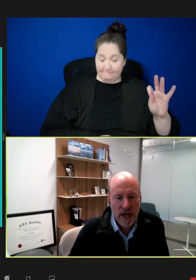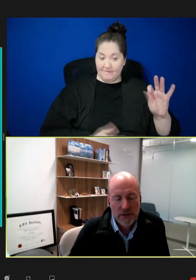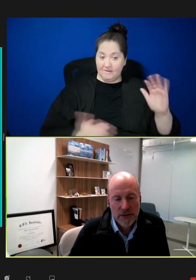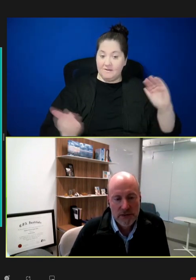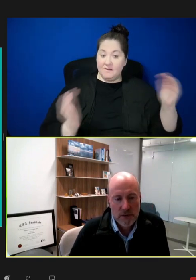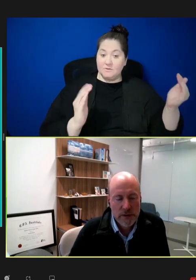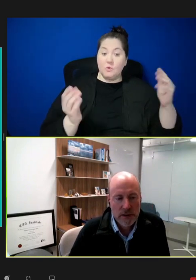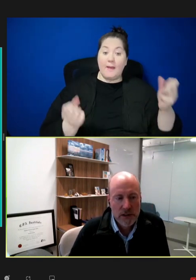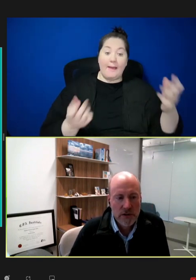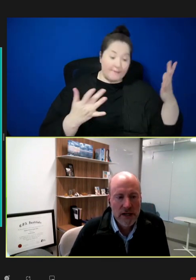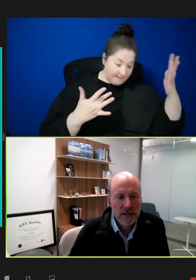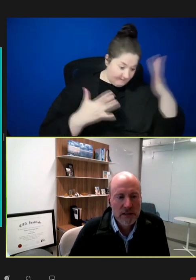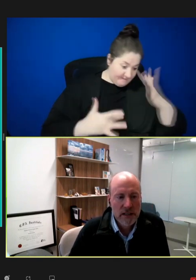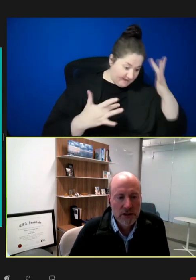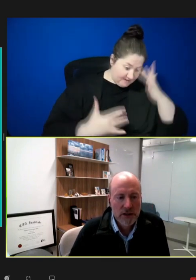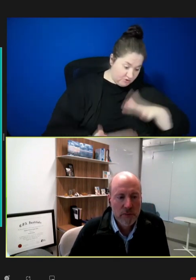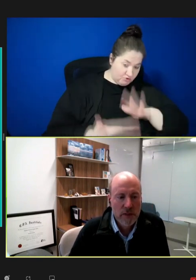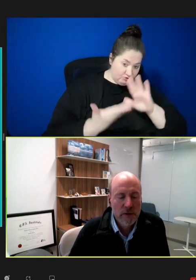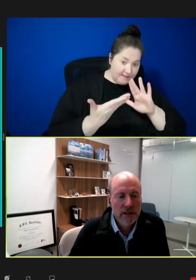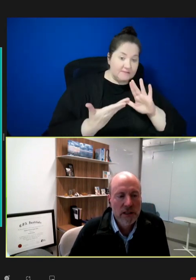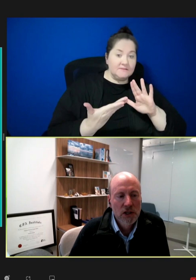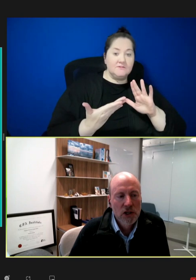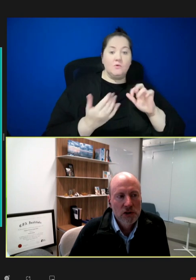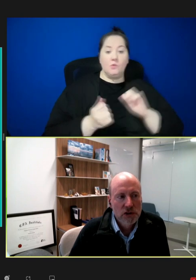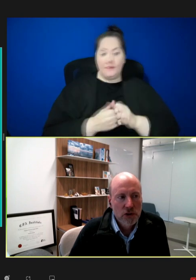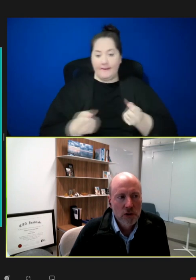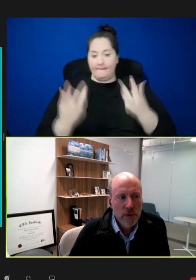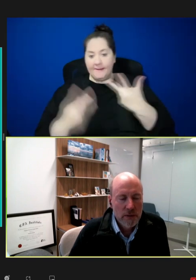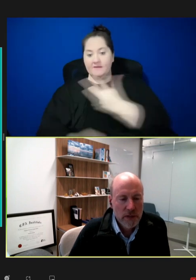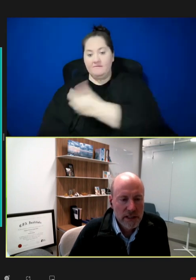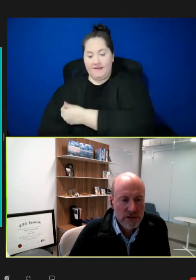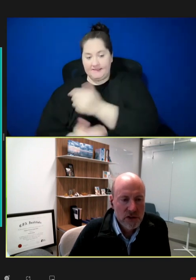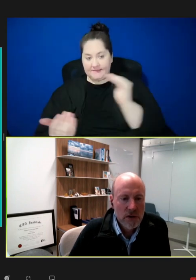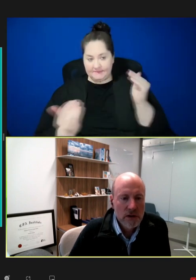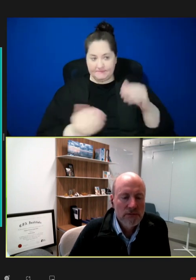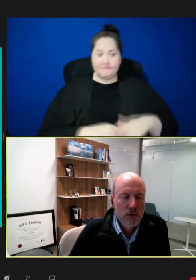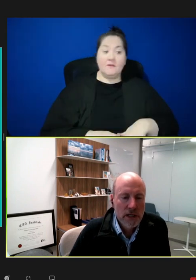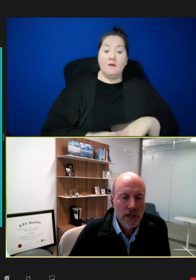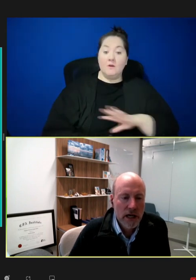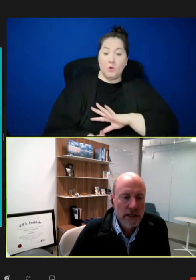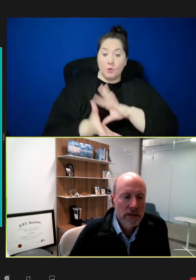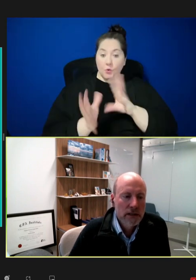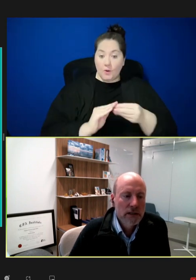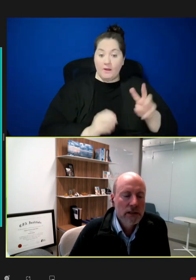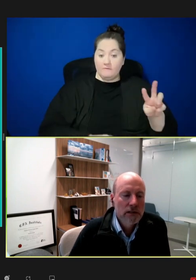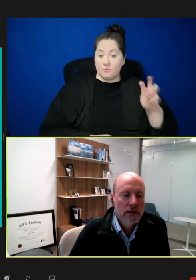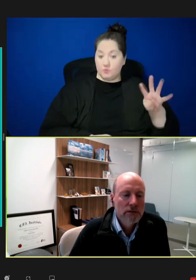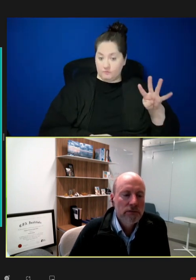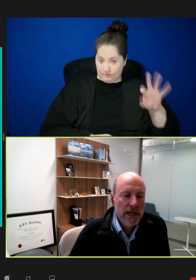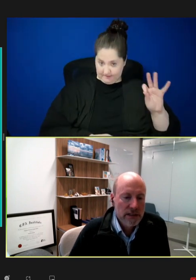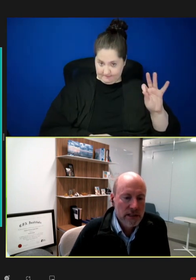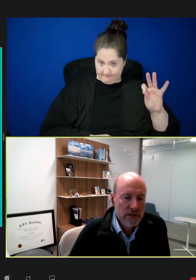pathogens are being addressed in the current pipeline. The total pipeline is 249 vaccines